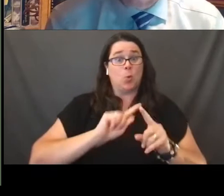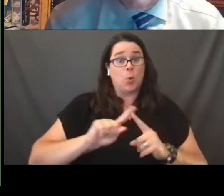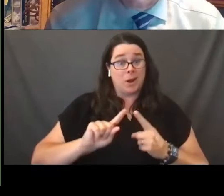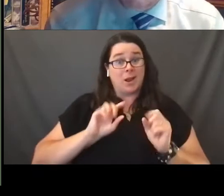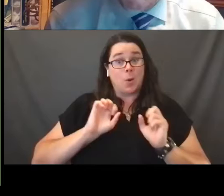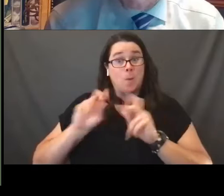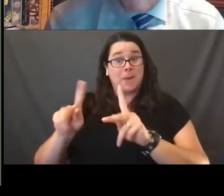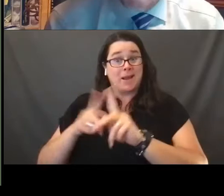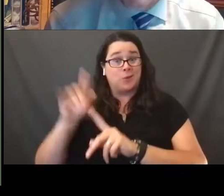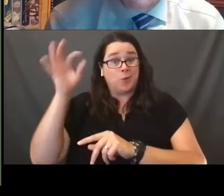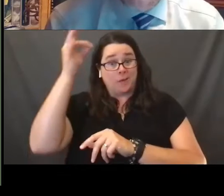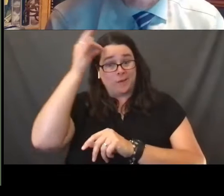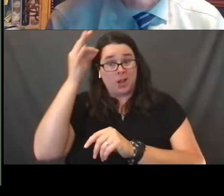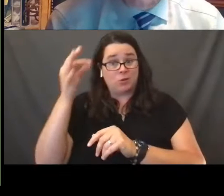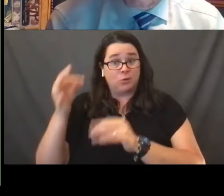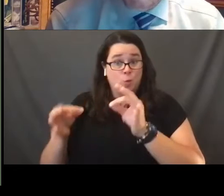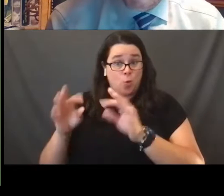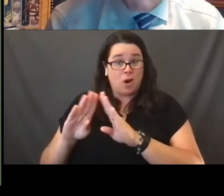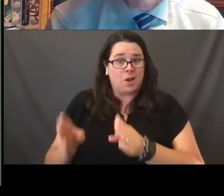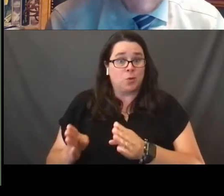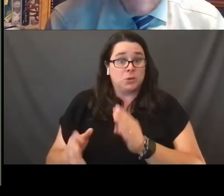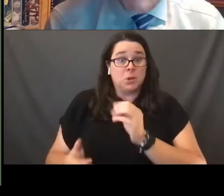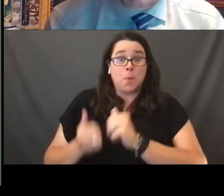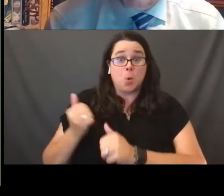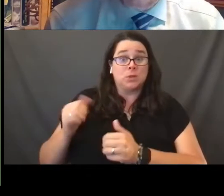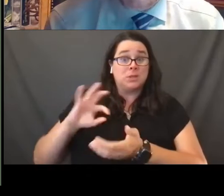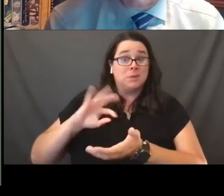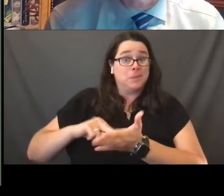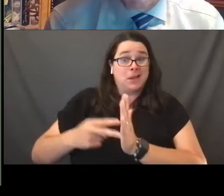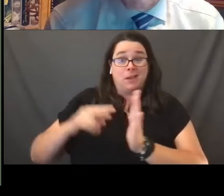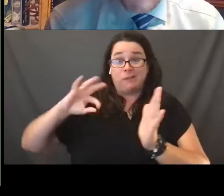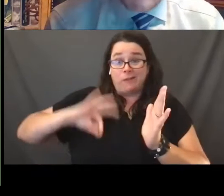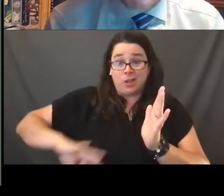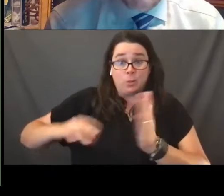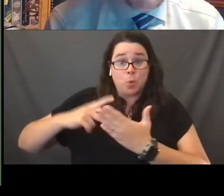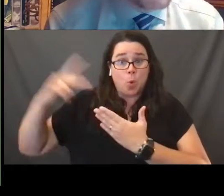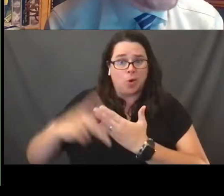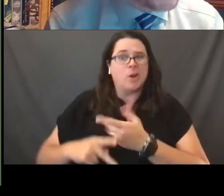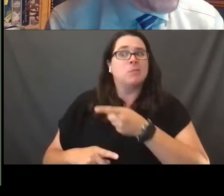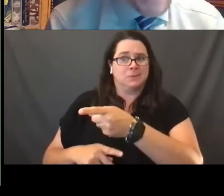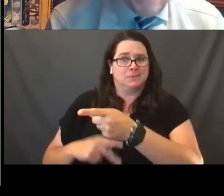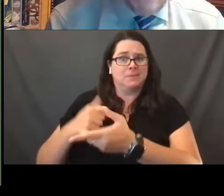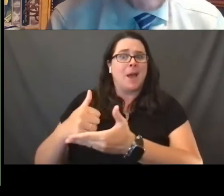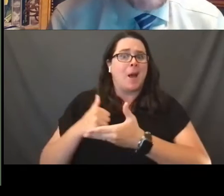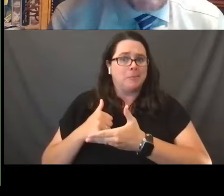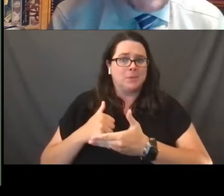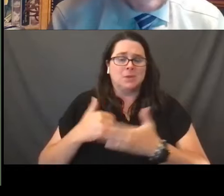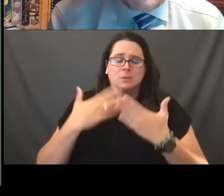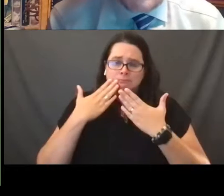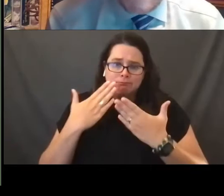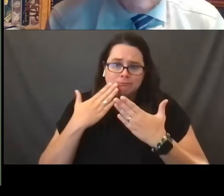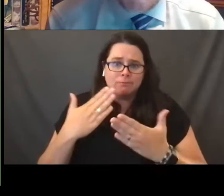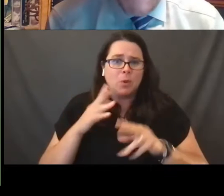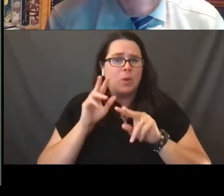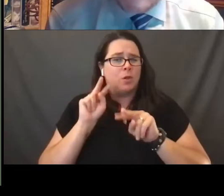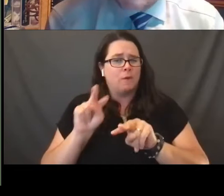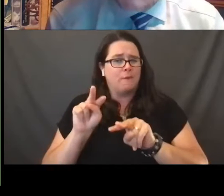when most meaningful programs, the people who are there, and we look forward to more of that in the future. I want to begin tonight by,